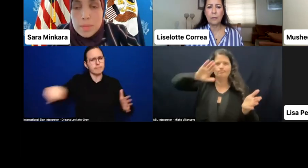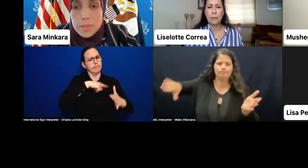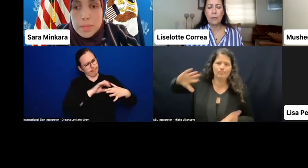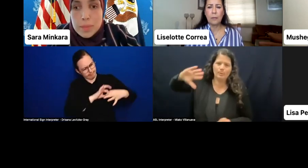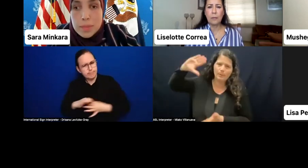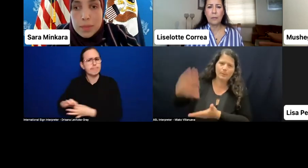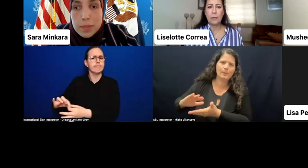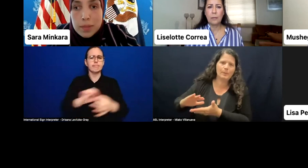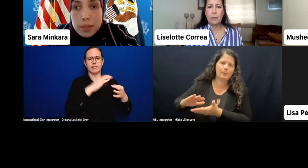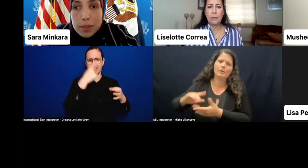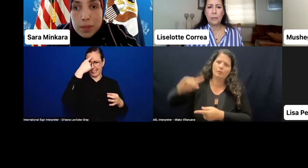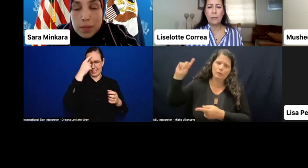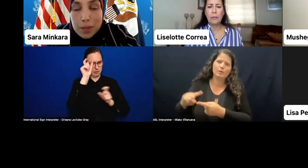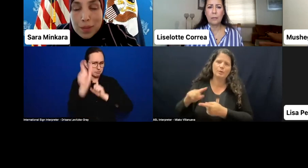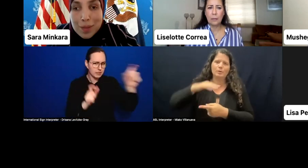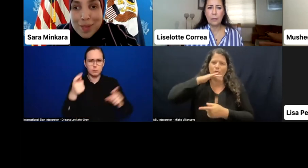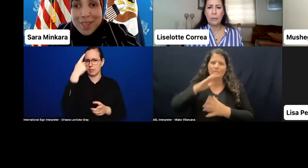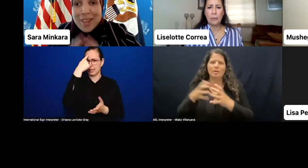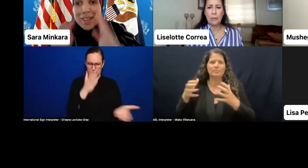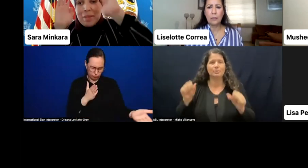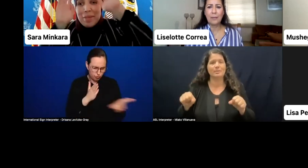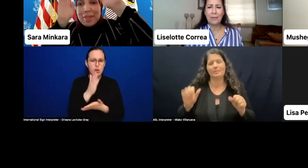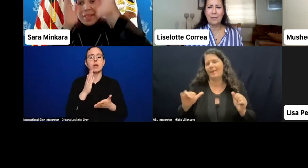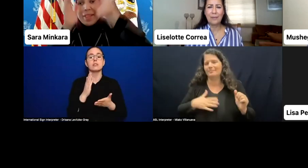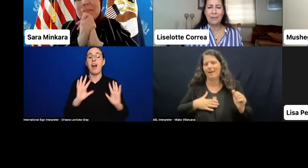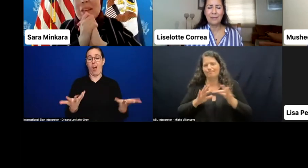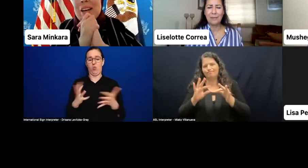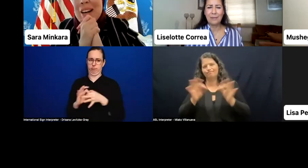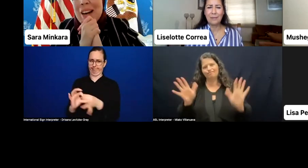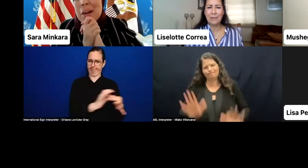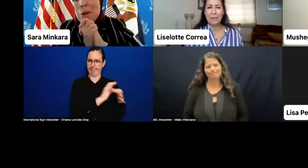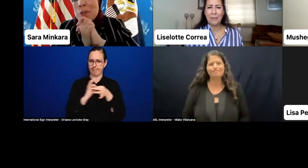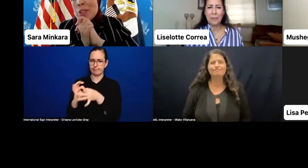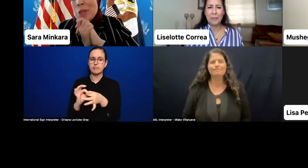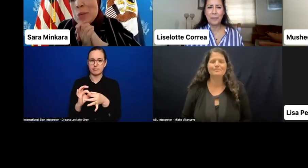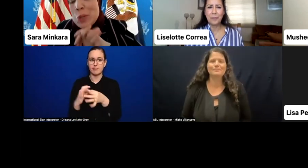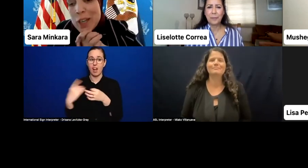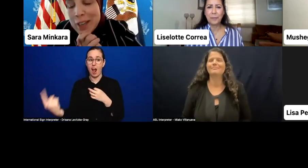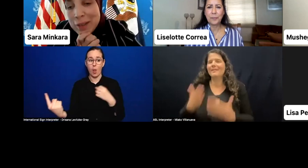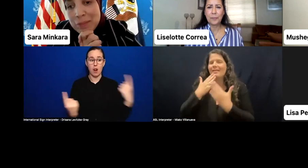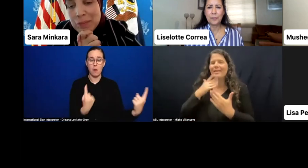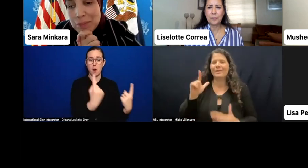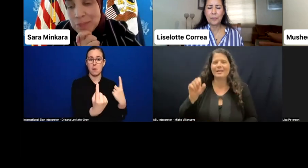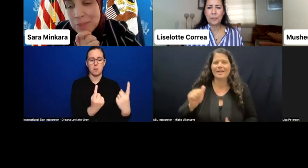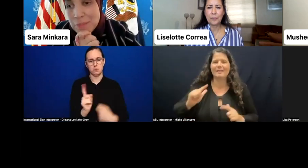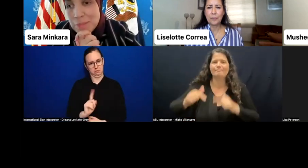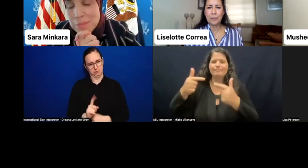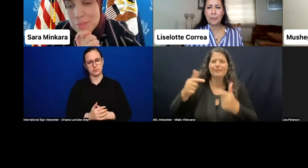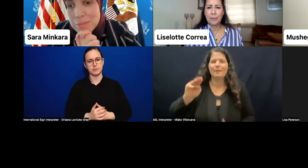and counter corruption. And I will stop there. Awesome. Thank you, Lisa. Over to you, Mushegh.